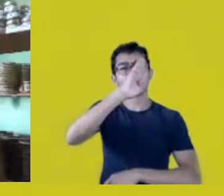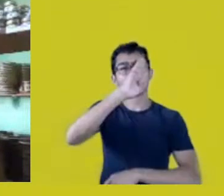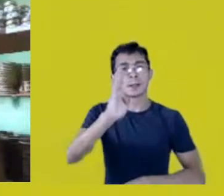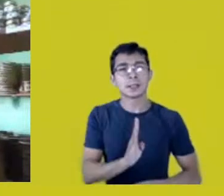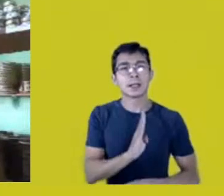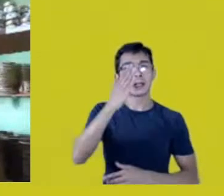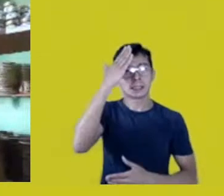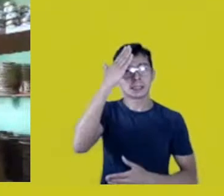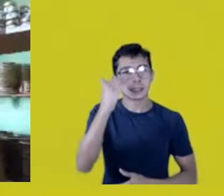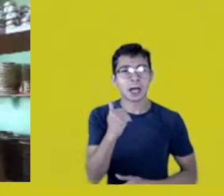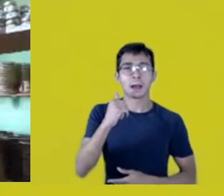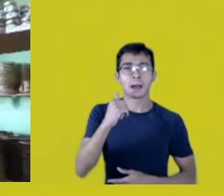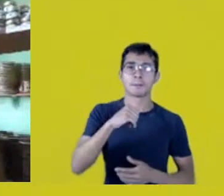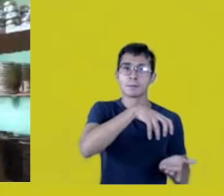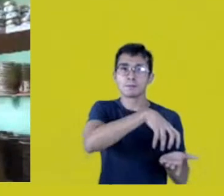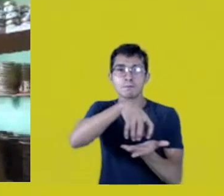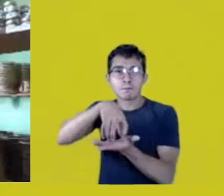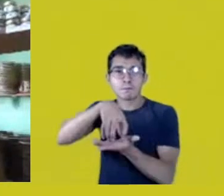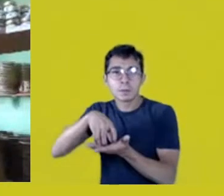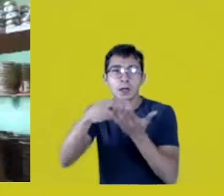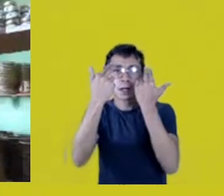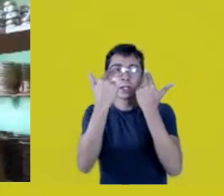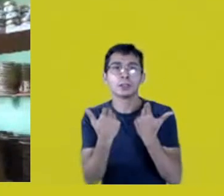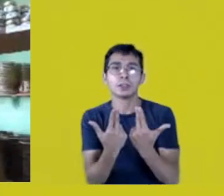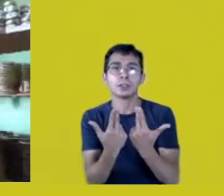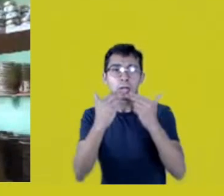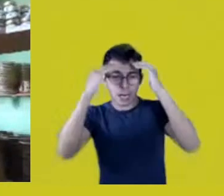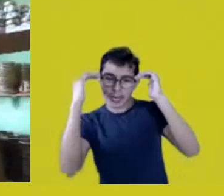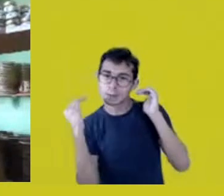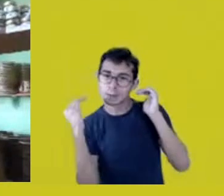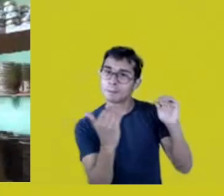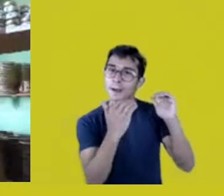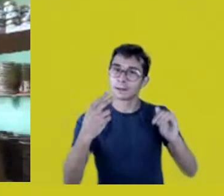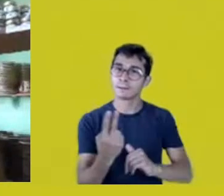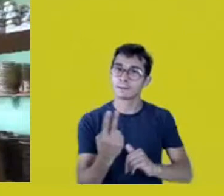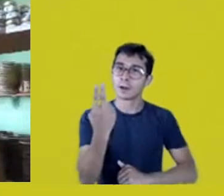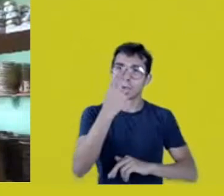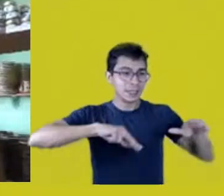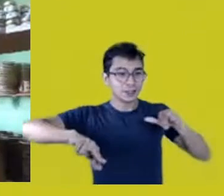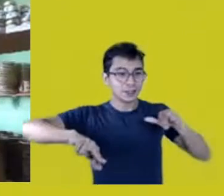“sawabona”, “we respect you, we value this cultural diversity,